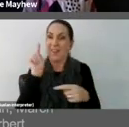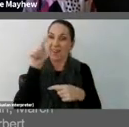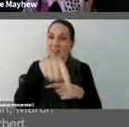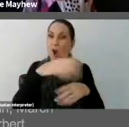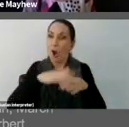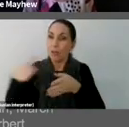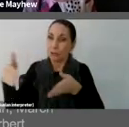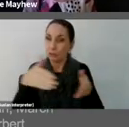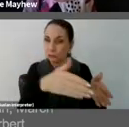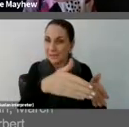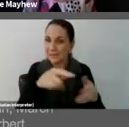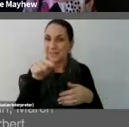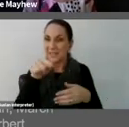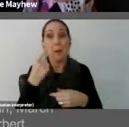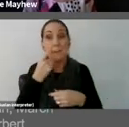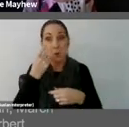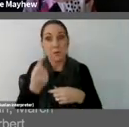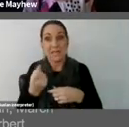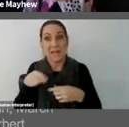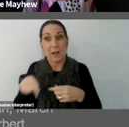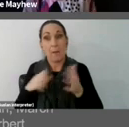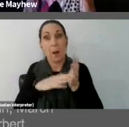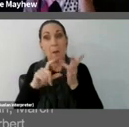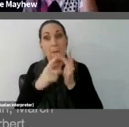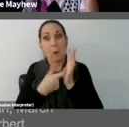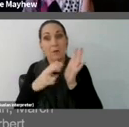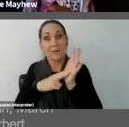outside the Museum of Modern Art in America.